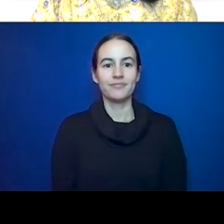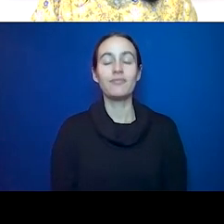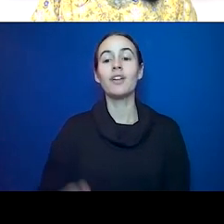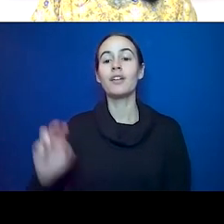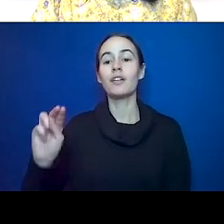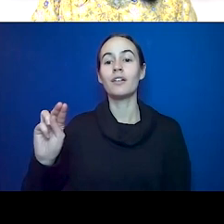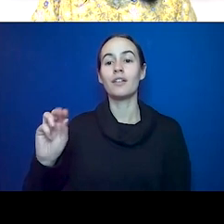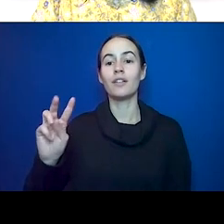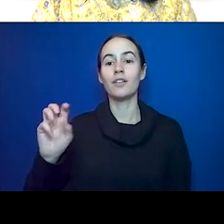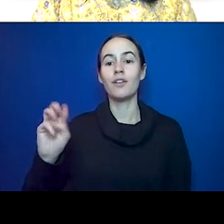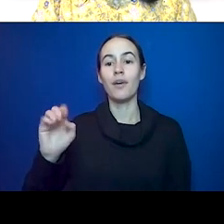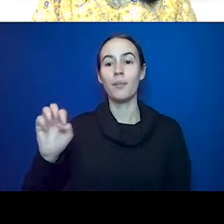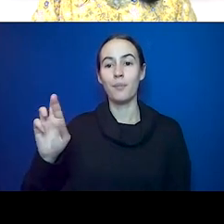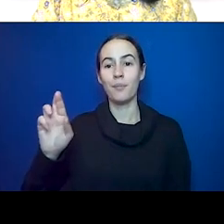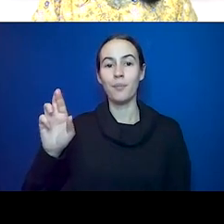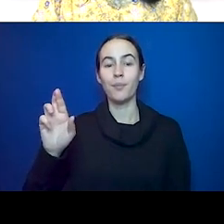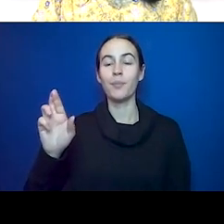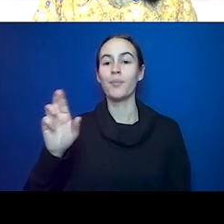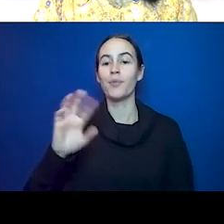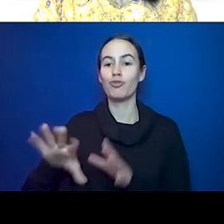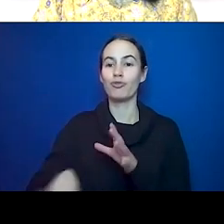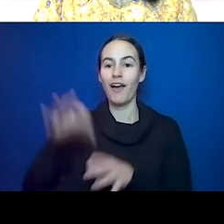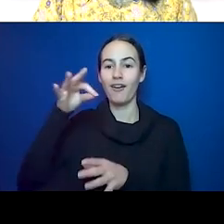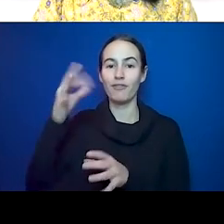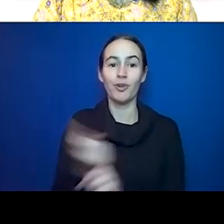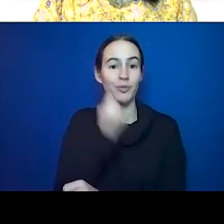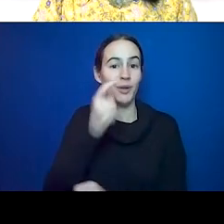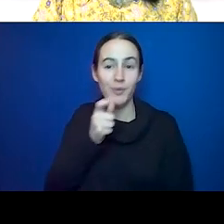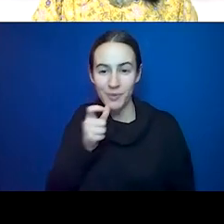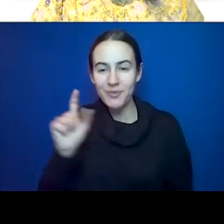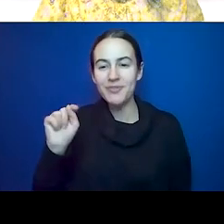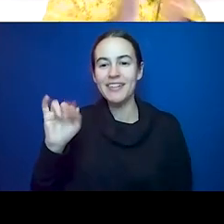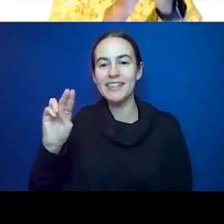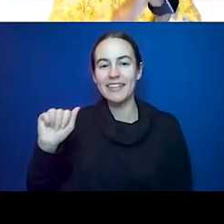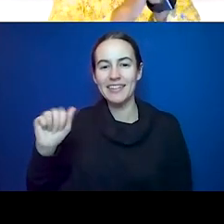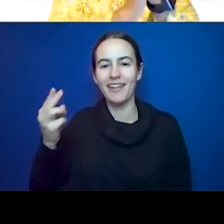congratulations, to Ms. Tina HESTER who won the raffle from